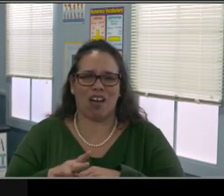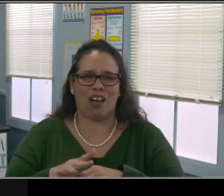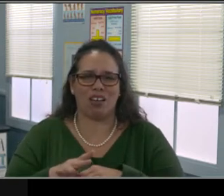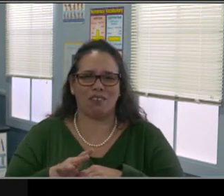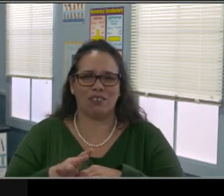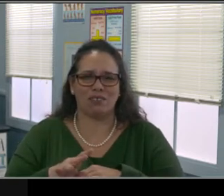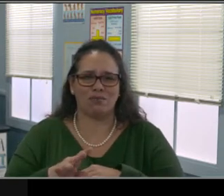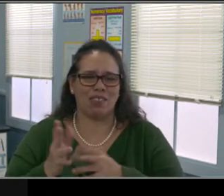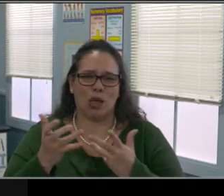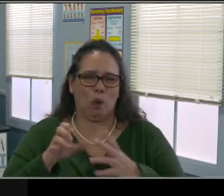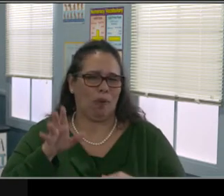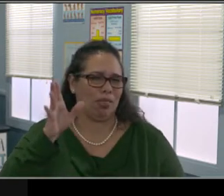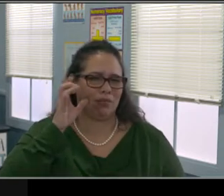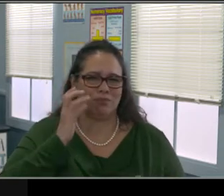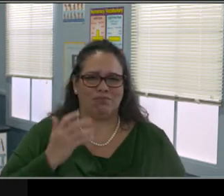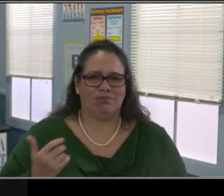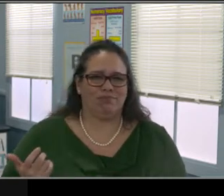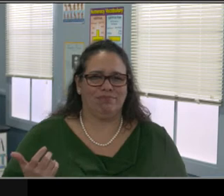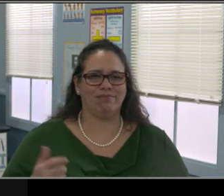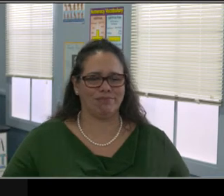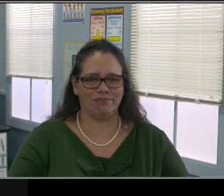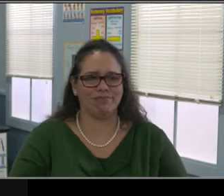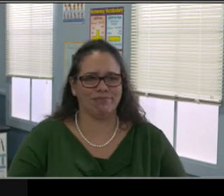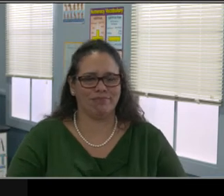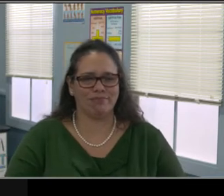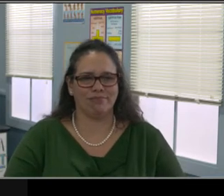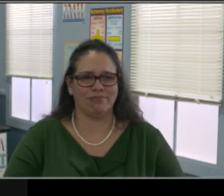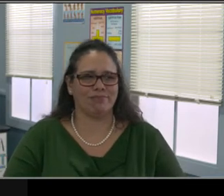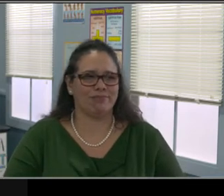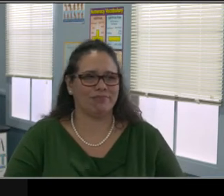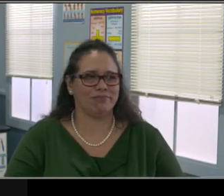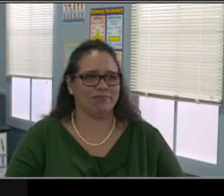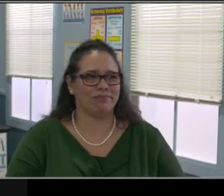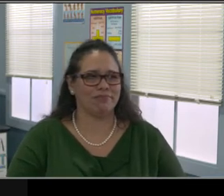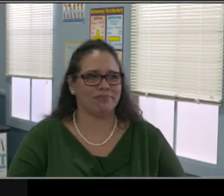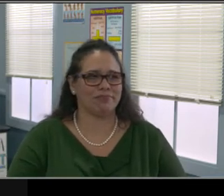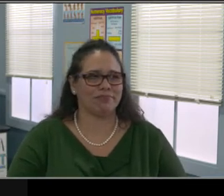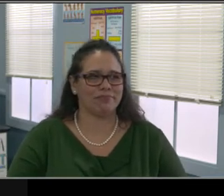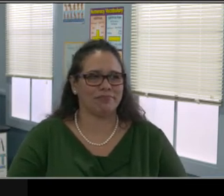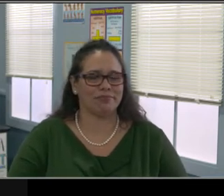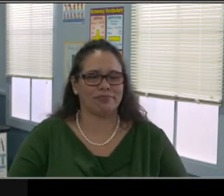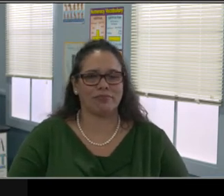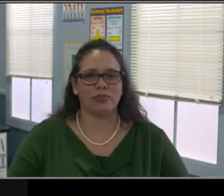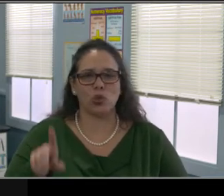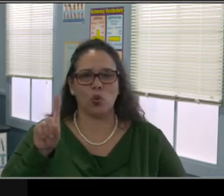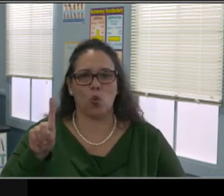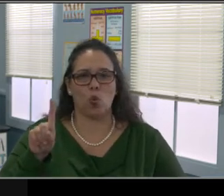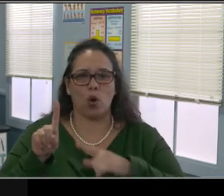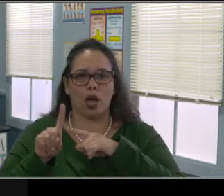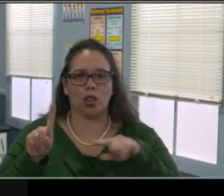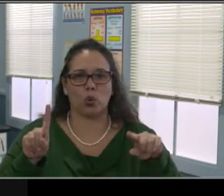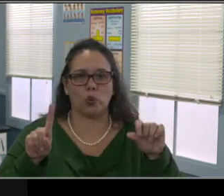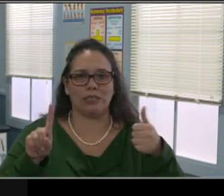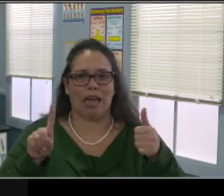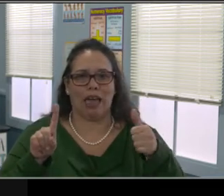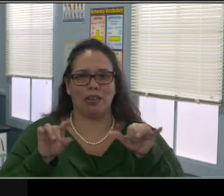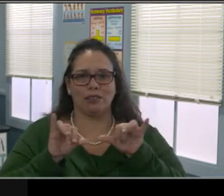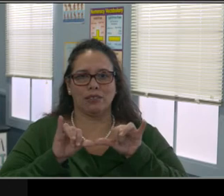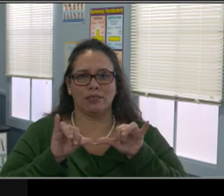if he is non-verbal, okay? So remove all distractions, pay attention only to the child who is talking.